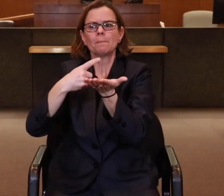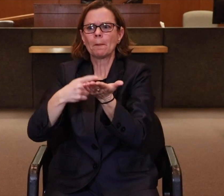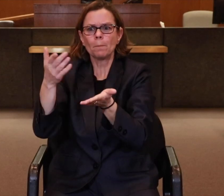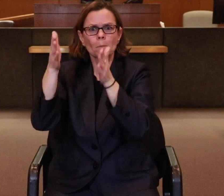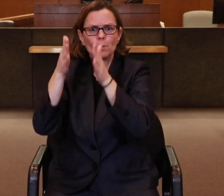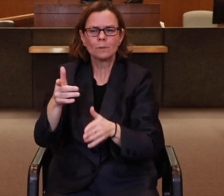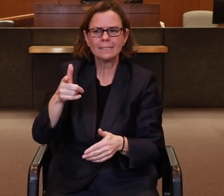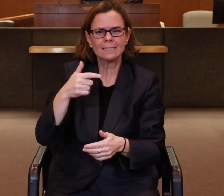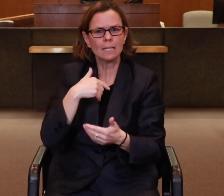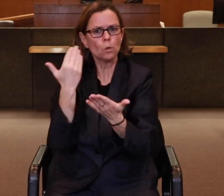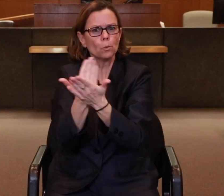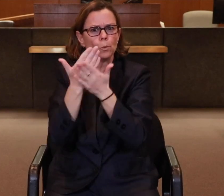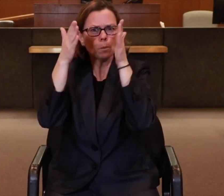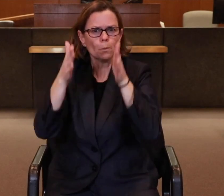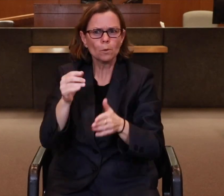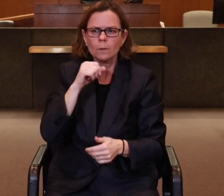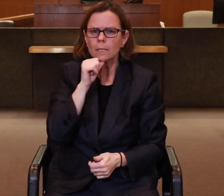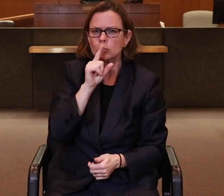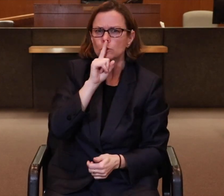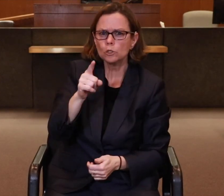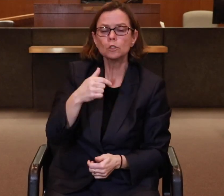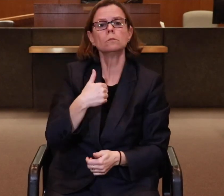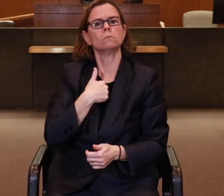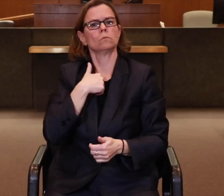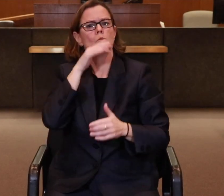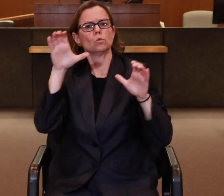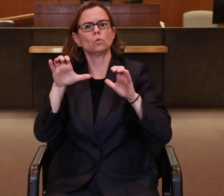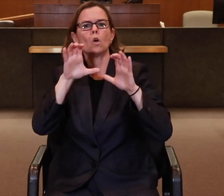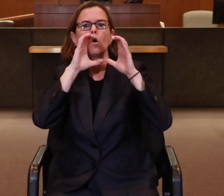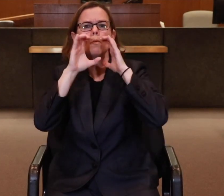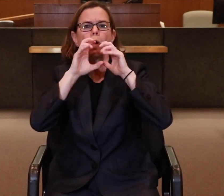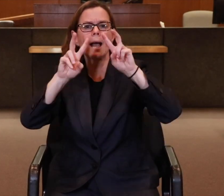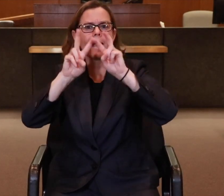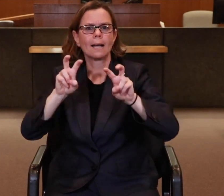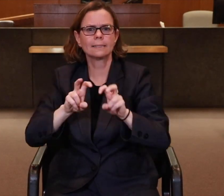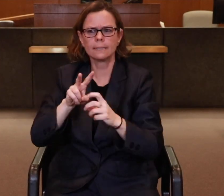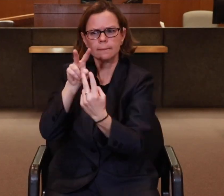When we get a new client, this means we don’t know their communication preferences -- it’s my responsibility to schedule a communication assessment.